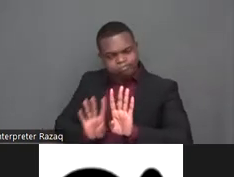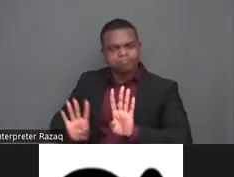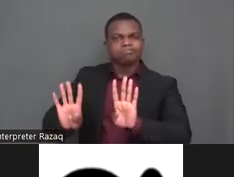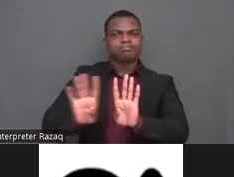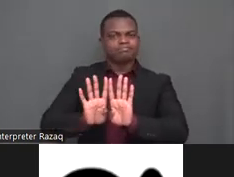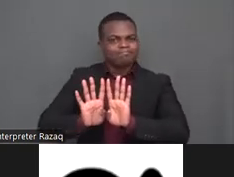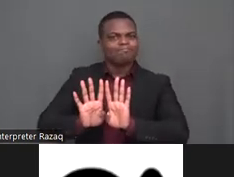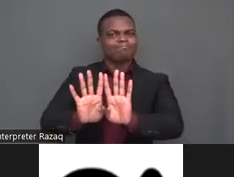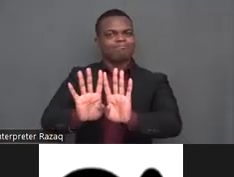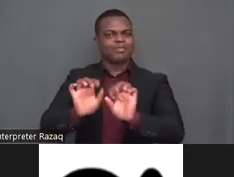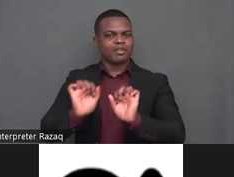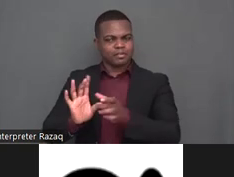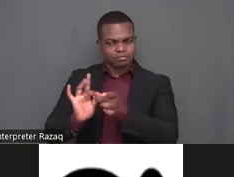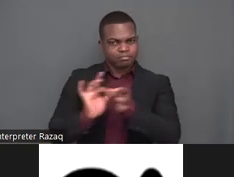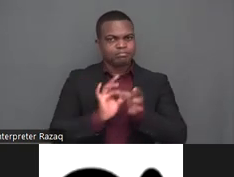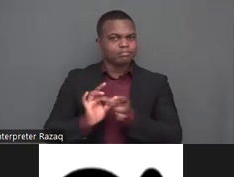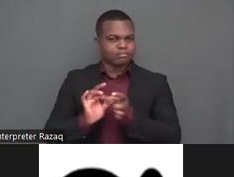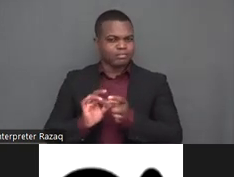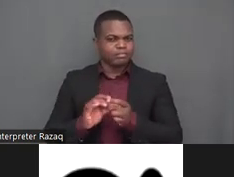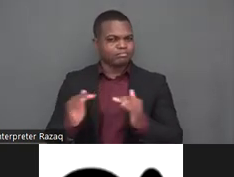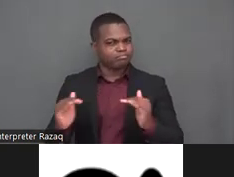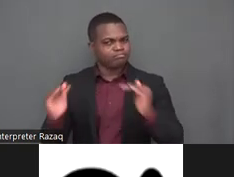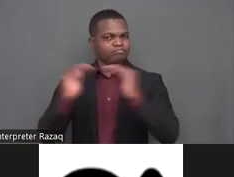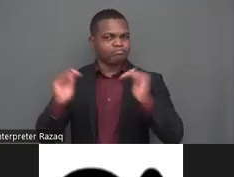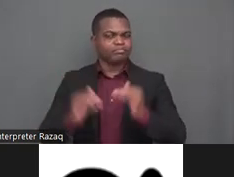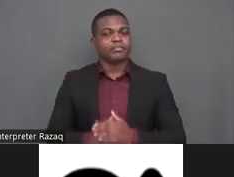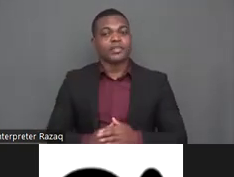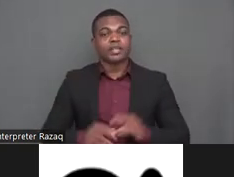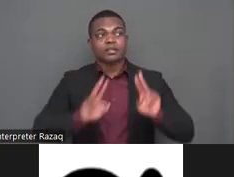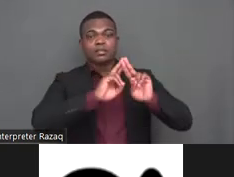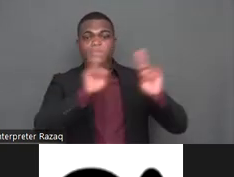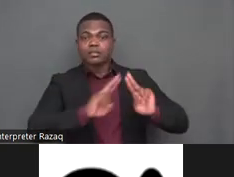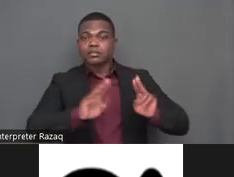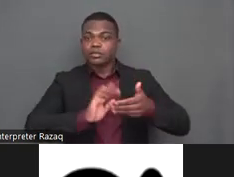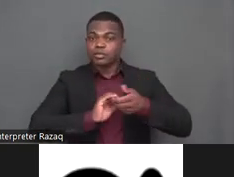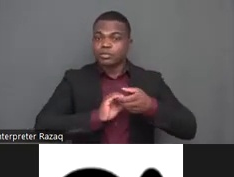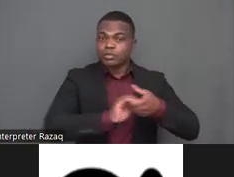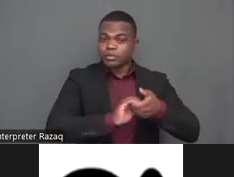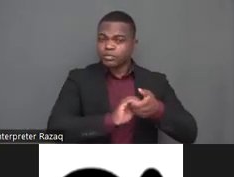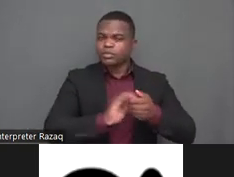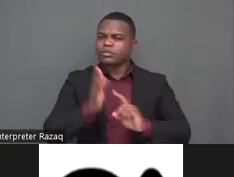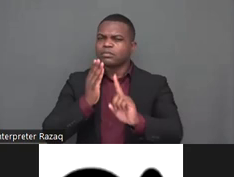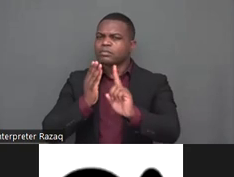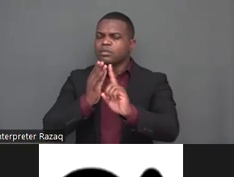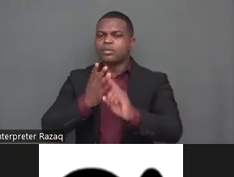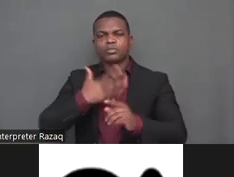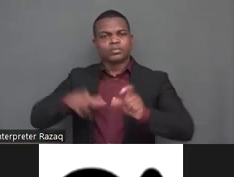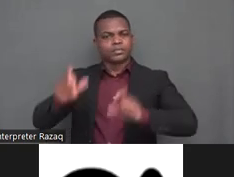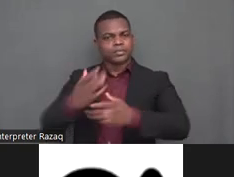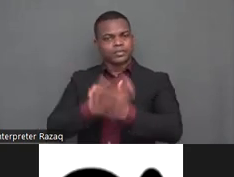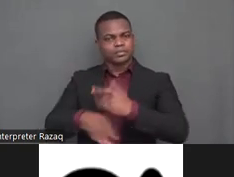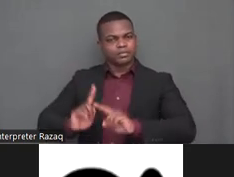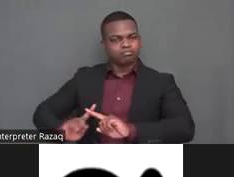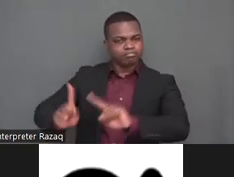by mutually planning implementing and evaluating needs and rights of persons with disabilities